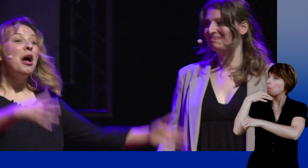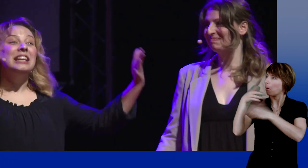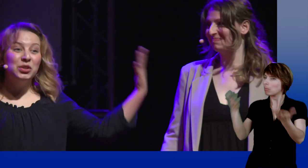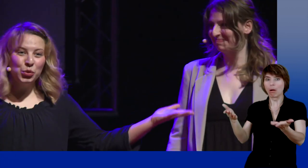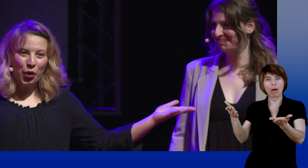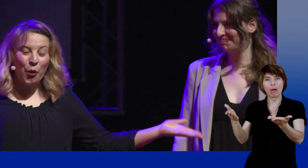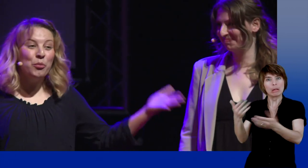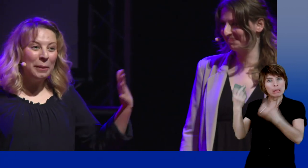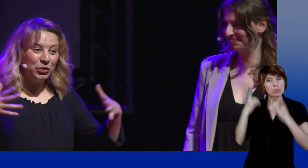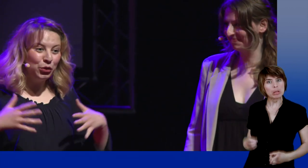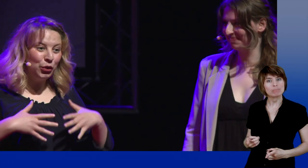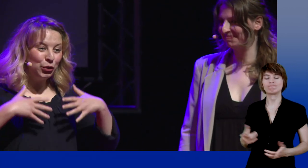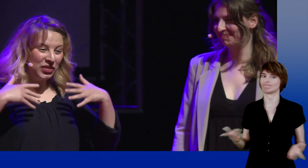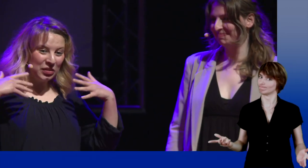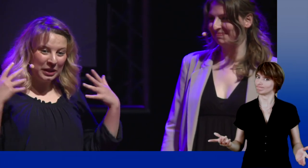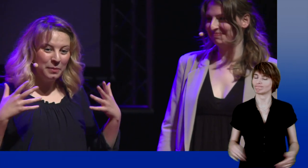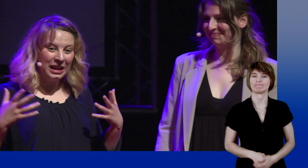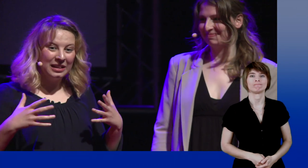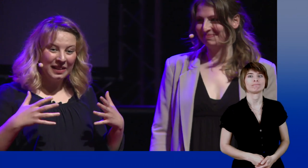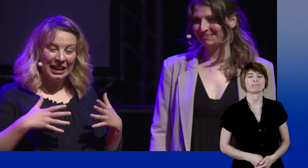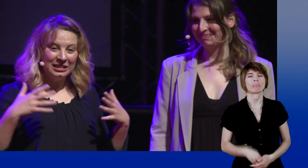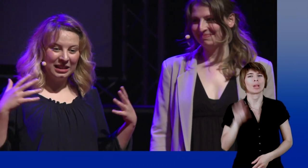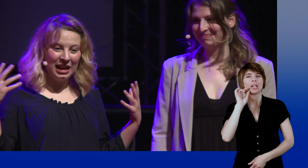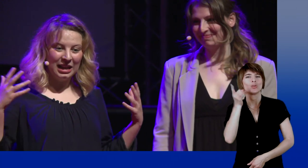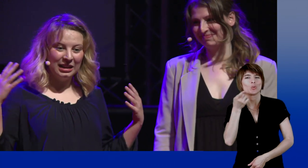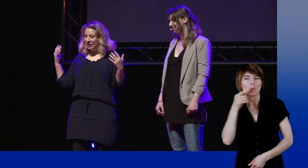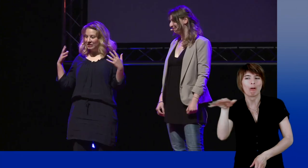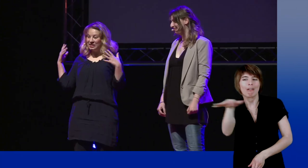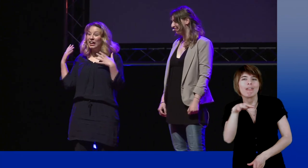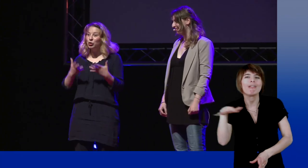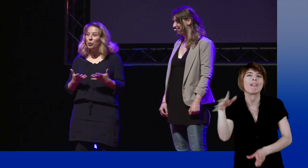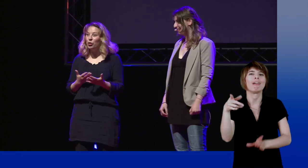Deaf people usually express themselves very frankly.